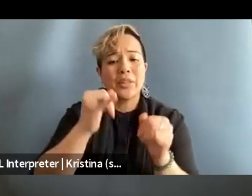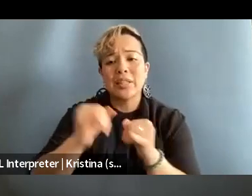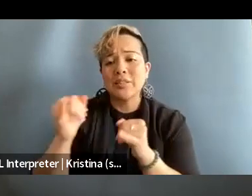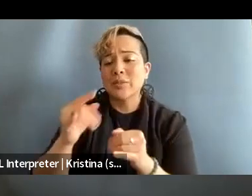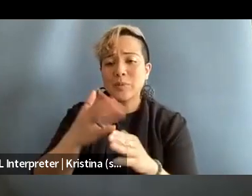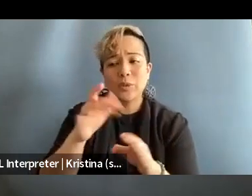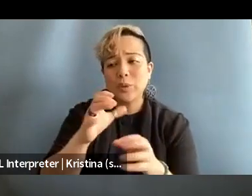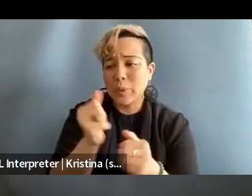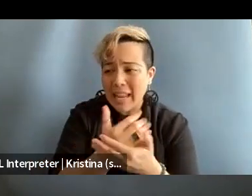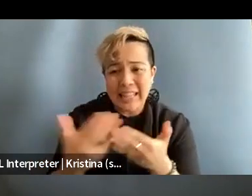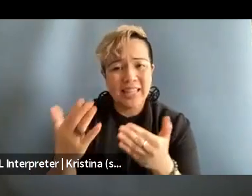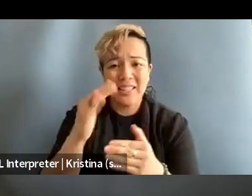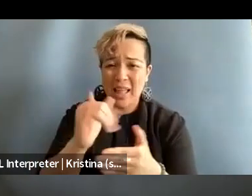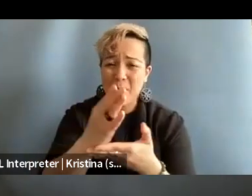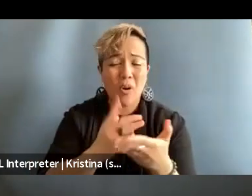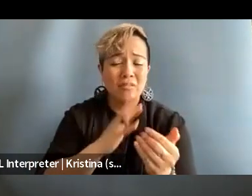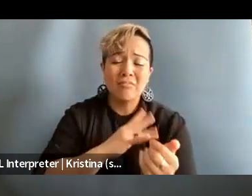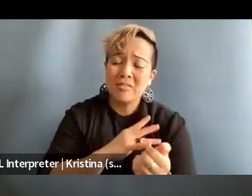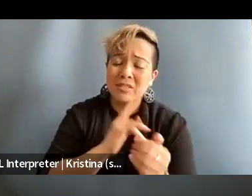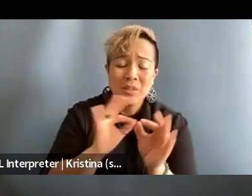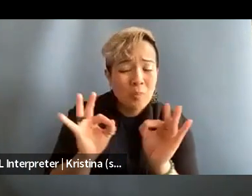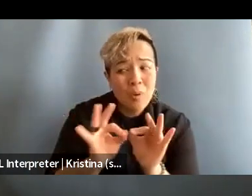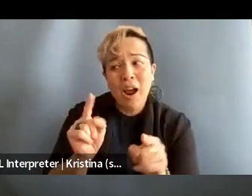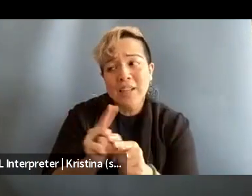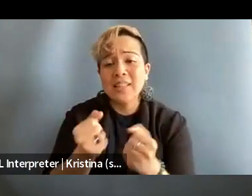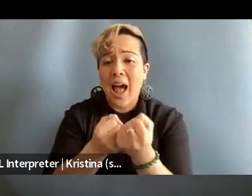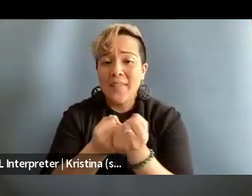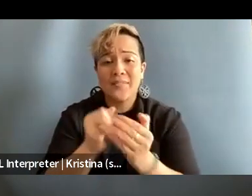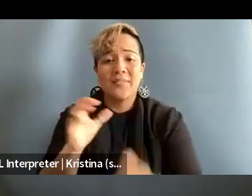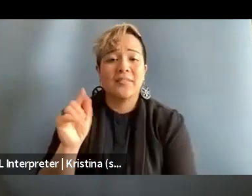I think it's really important as advocates of women